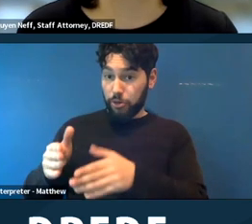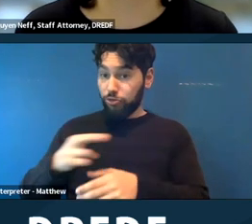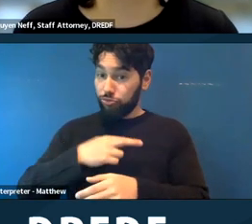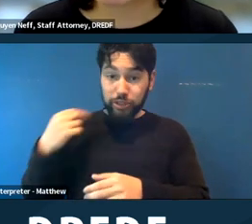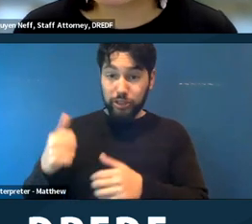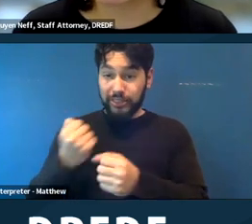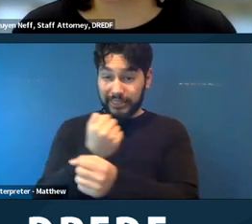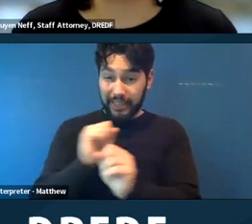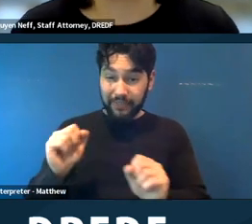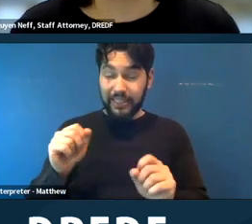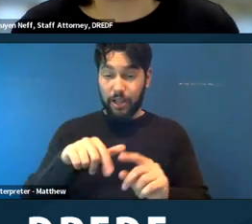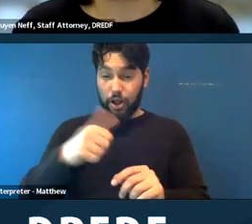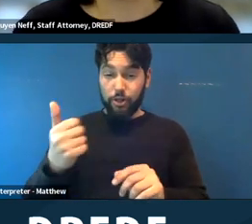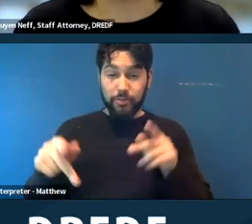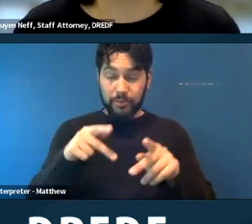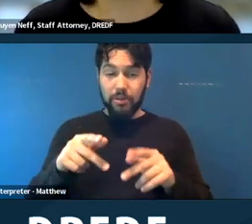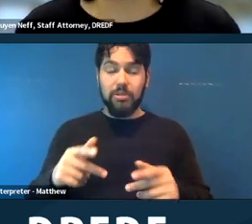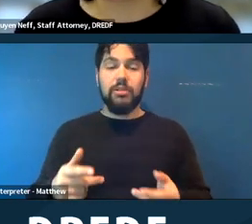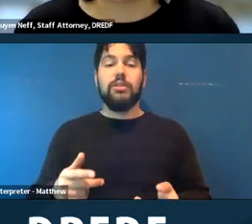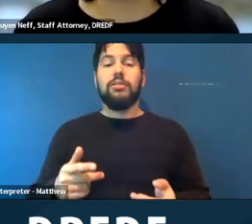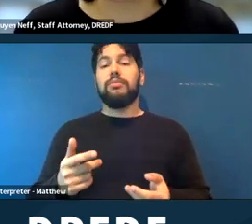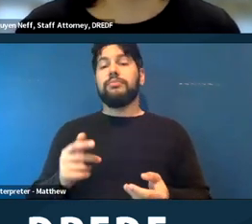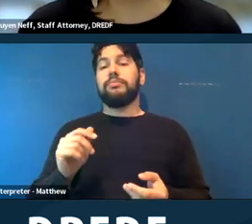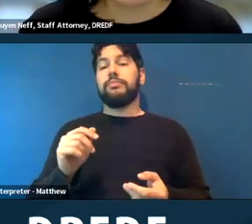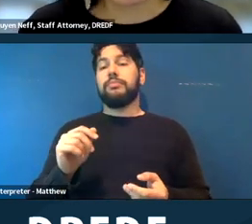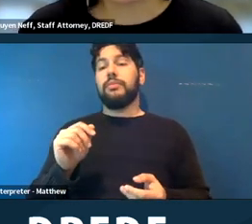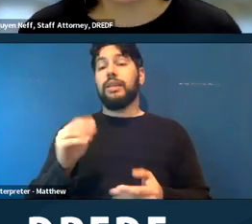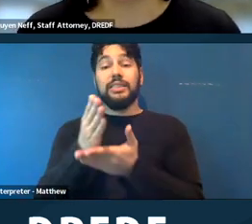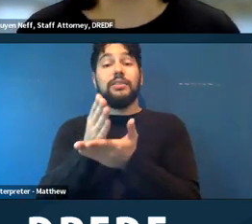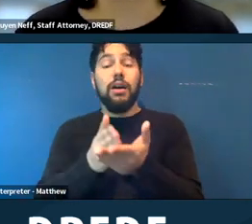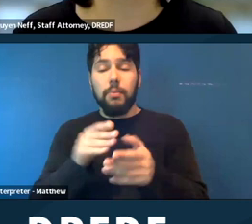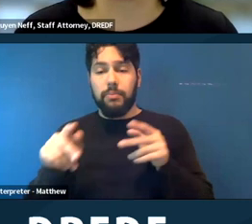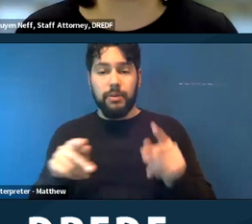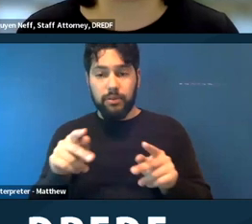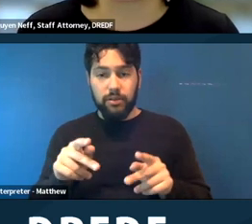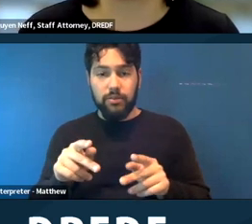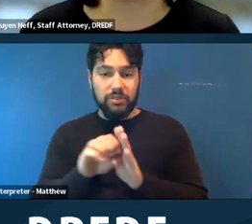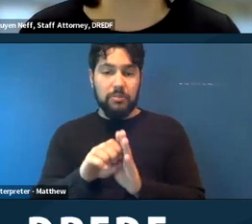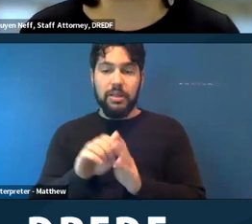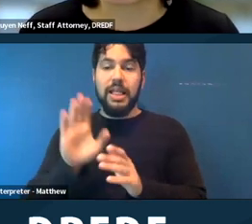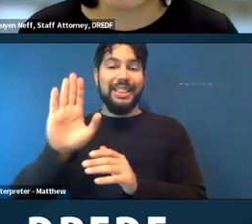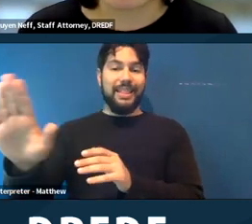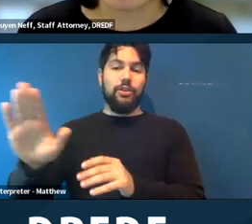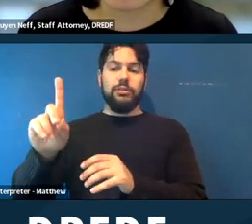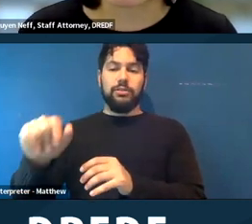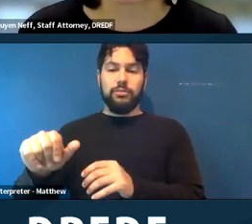So, for example, for some people, their disability might make it very difficult for them to be around